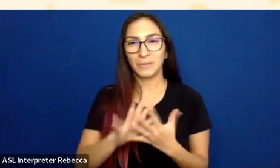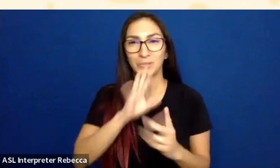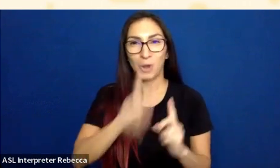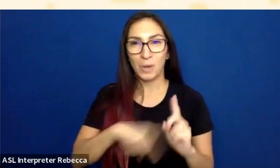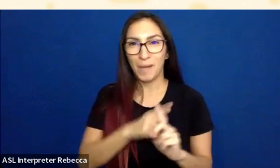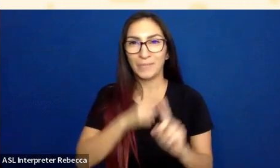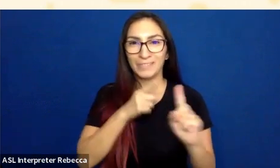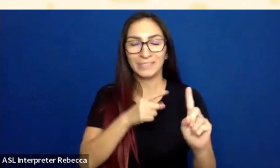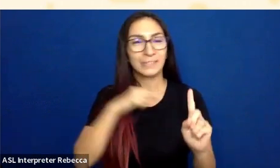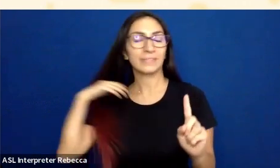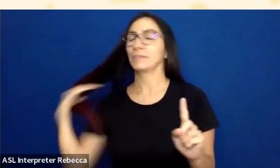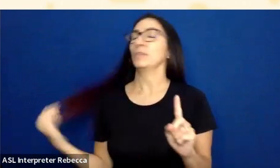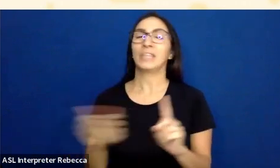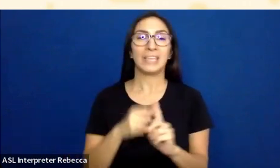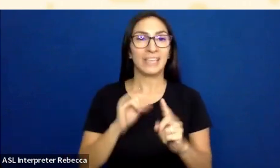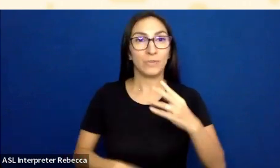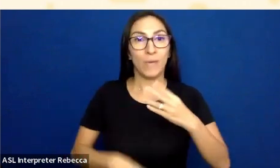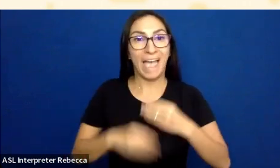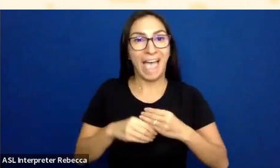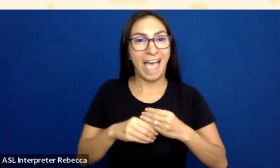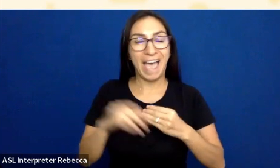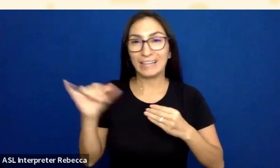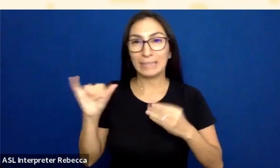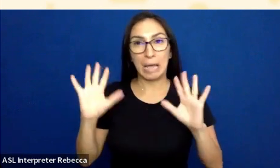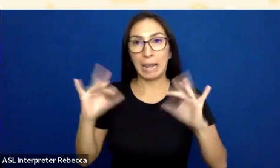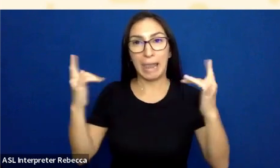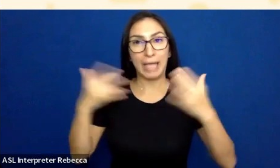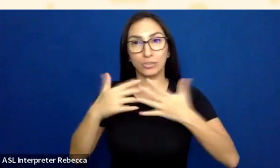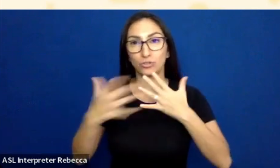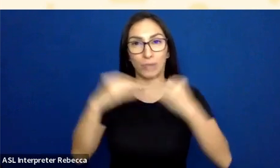If you add, say, a little light gray border to a checkbox